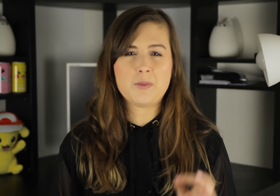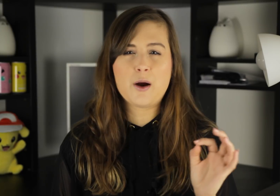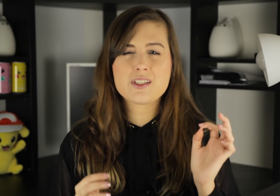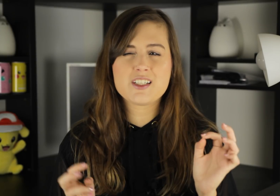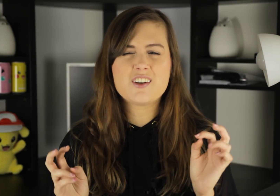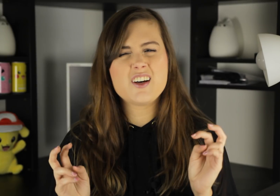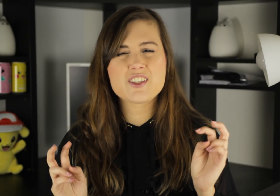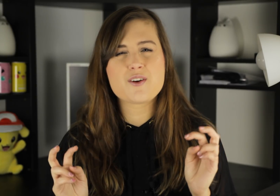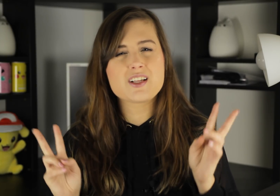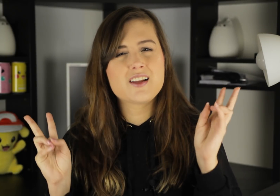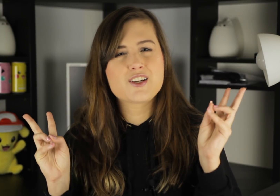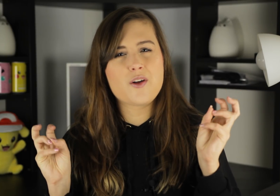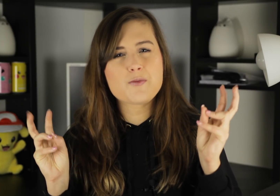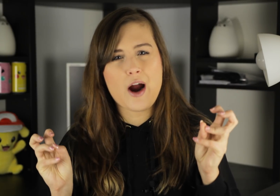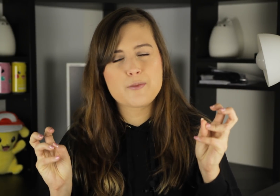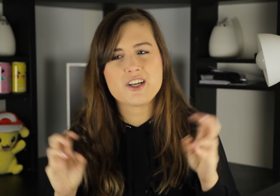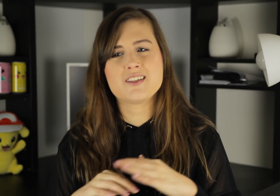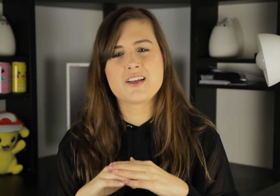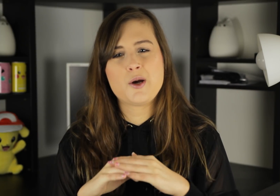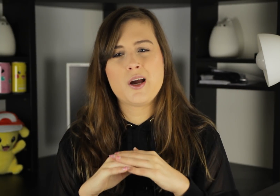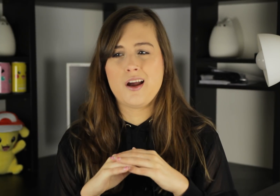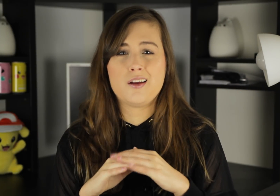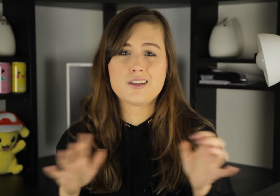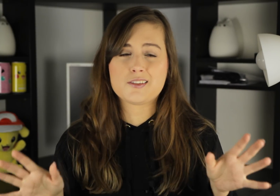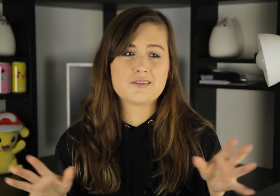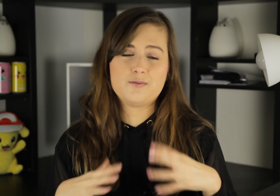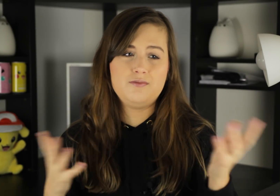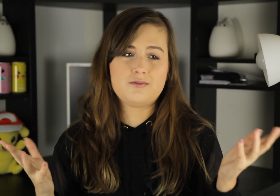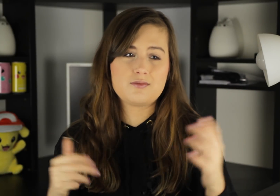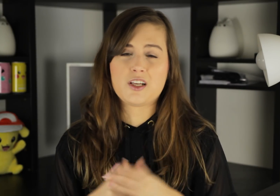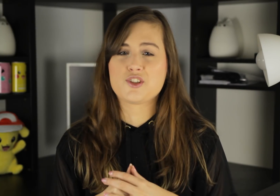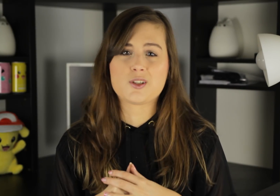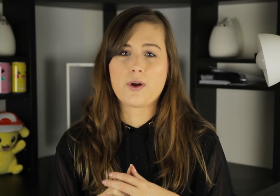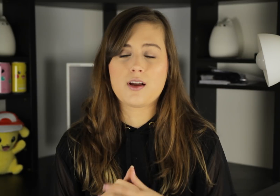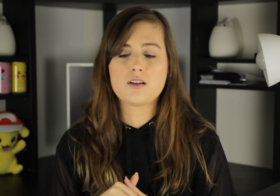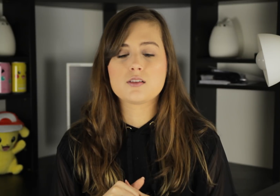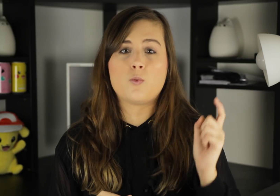But I would still, ever so slightly, call them "craptions", and that's, that's just the way that it is.